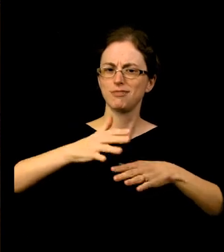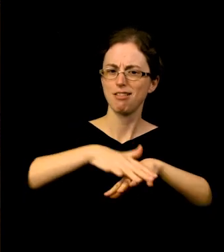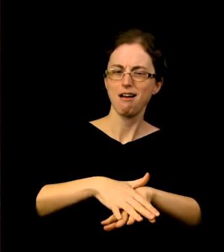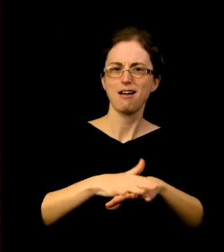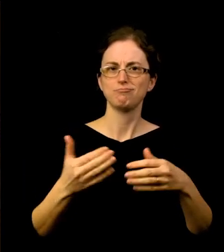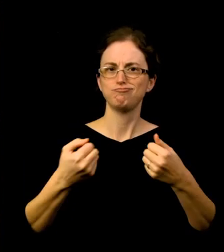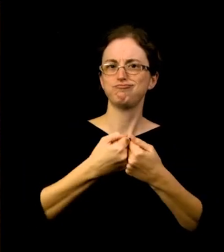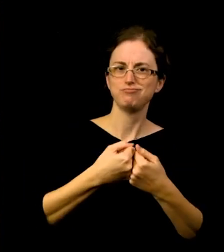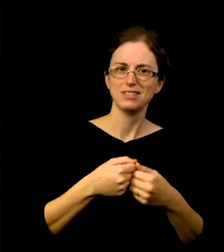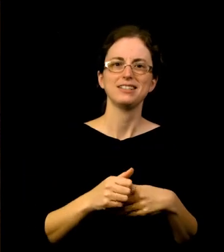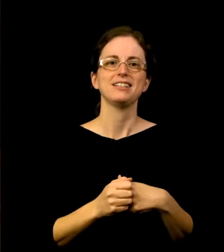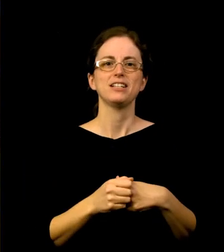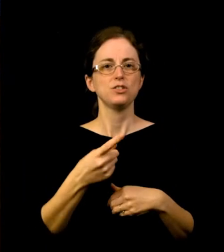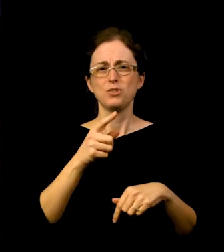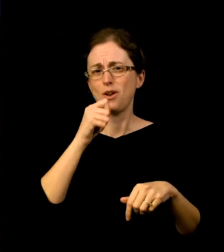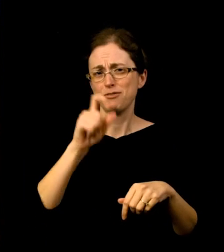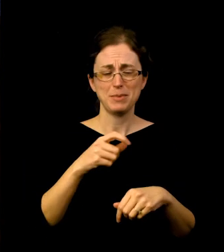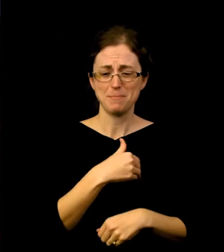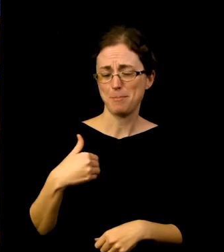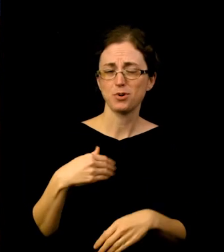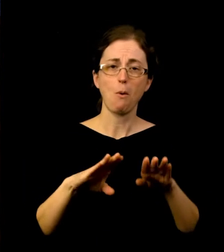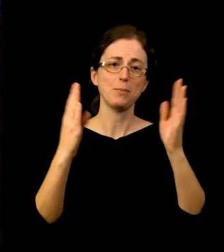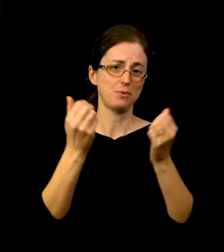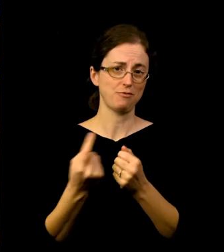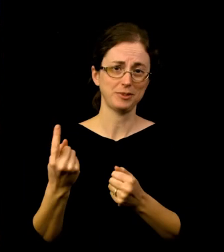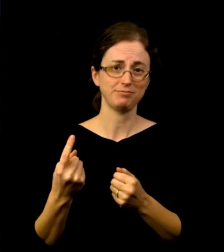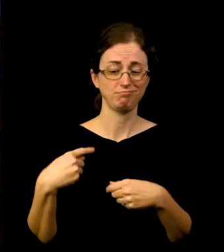And so far, we’ve had classes on everything from inclusive writing techniques,